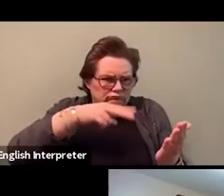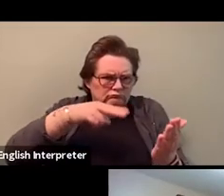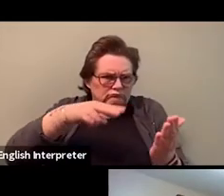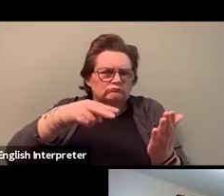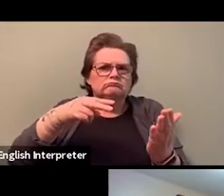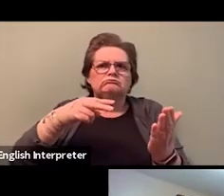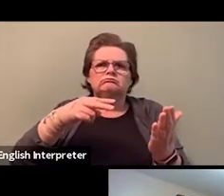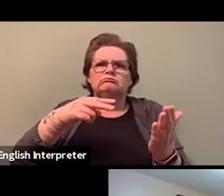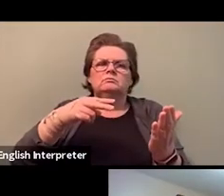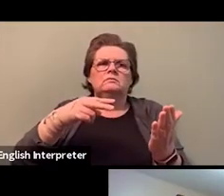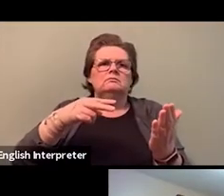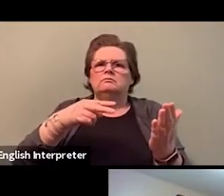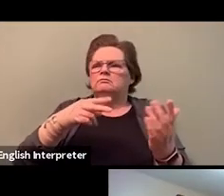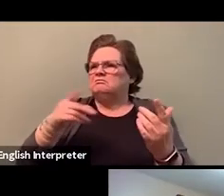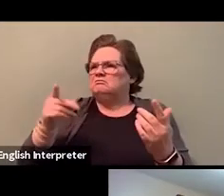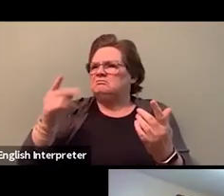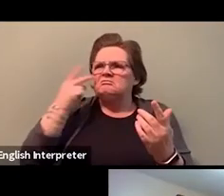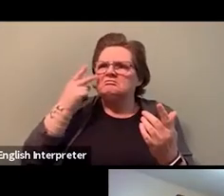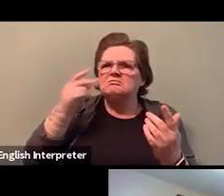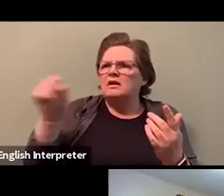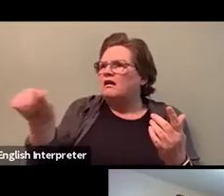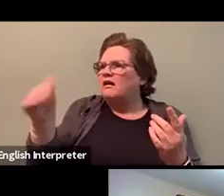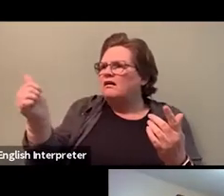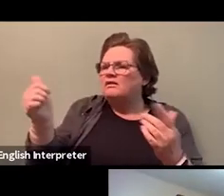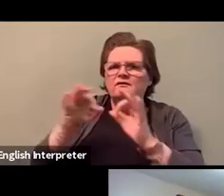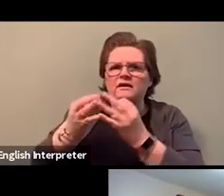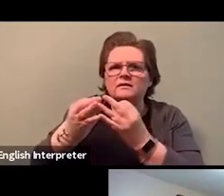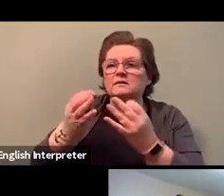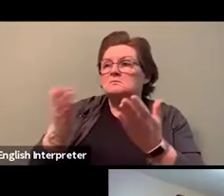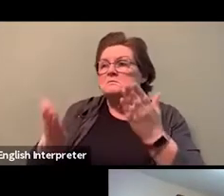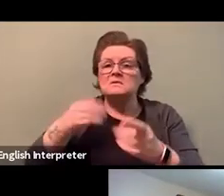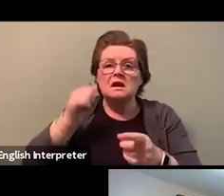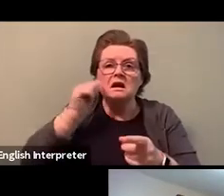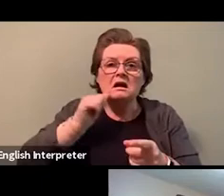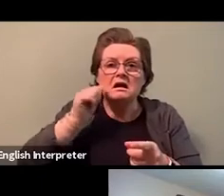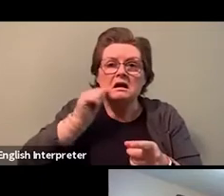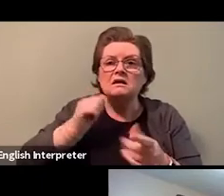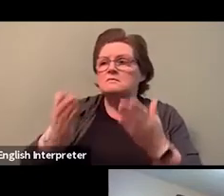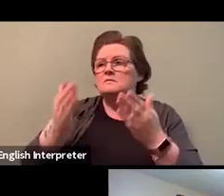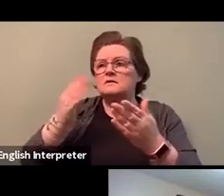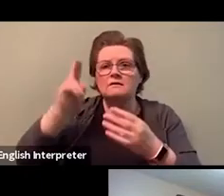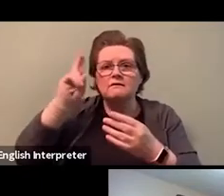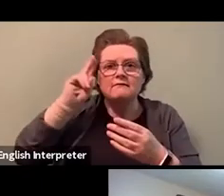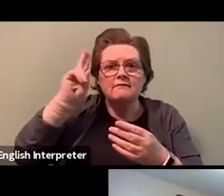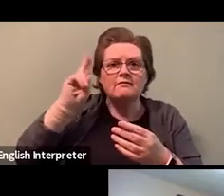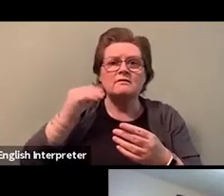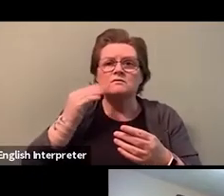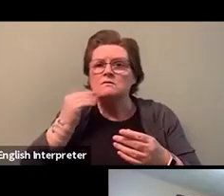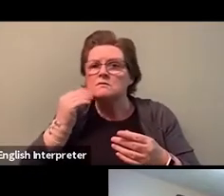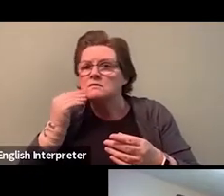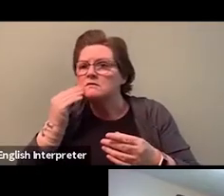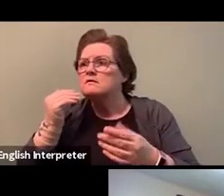all avenues of service for the brought into care. And so our agency has done an entire review of this,